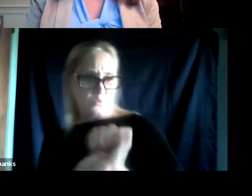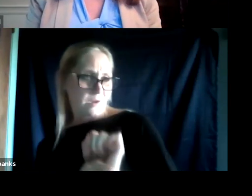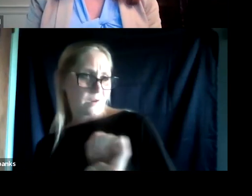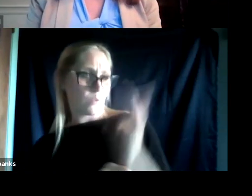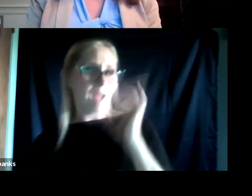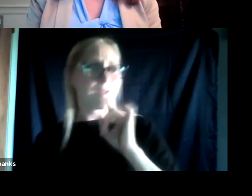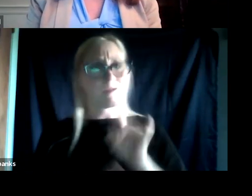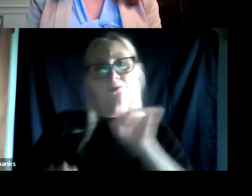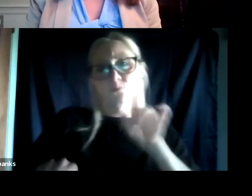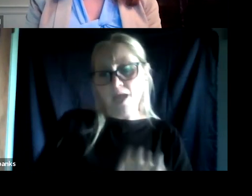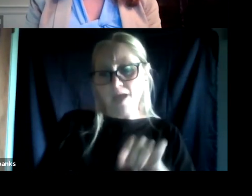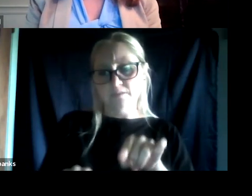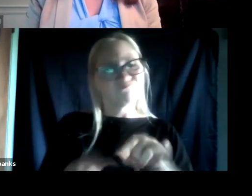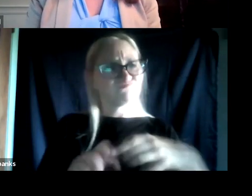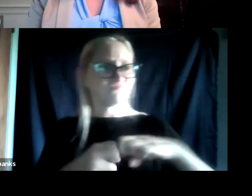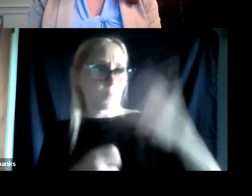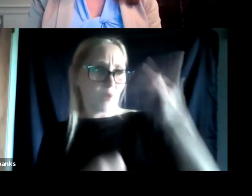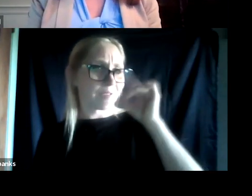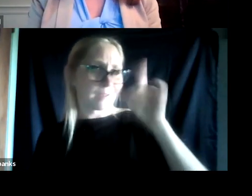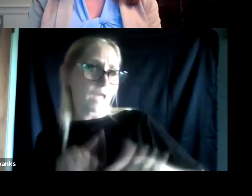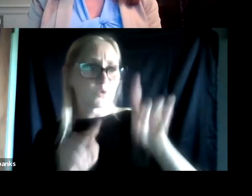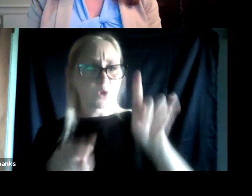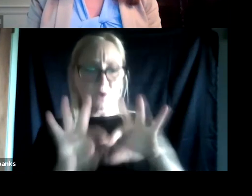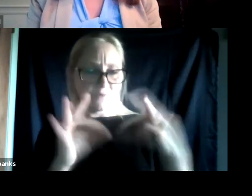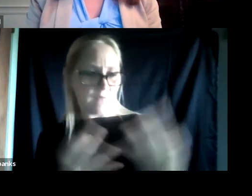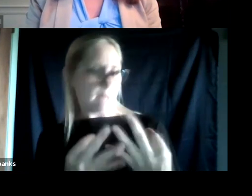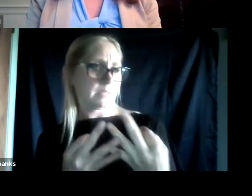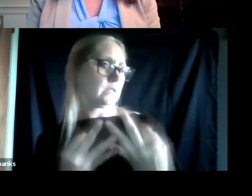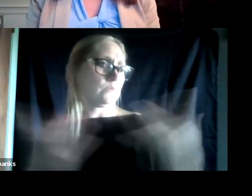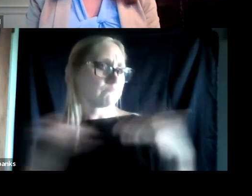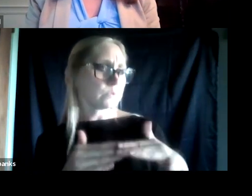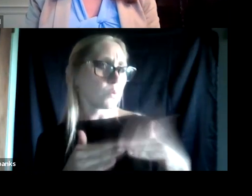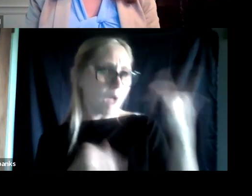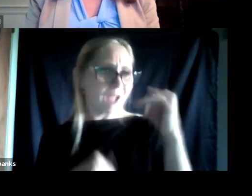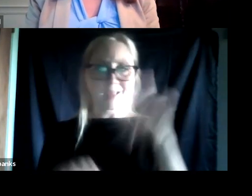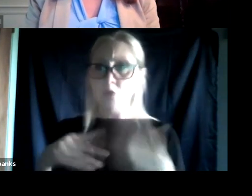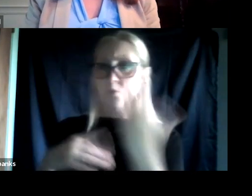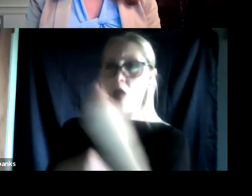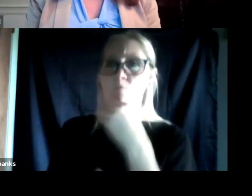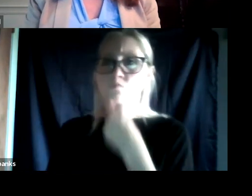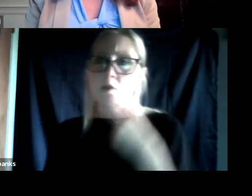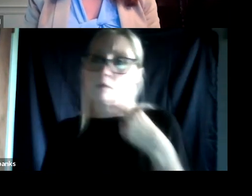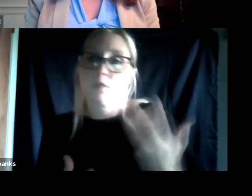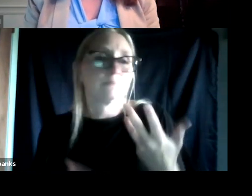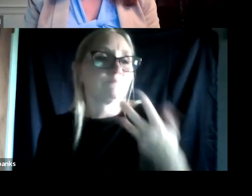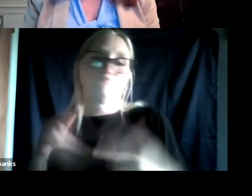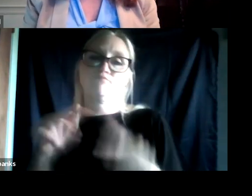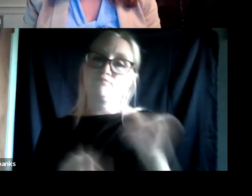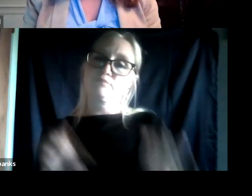Why can't you go to the family reunion? Why can't you take me to dinner? There are a lot of systems that are very unsupportive